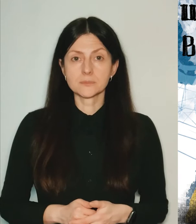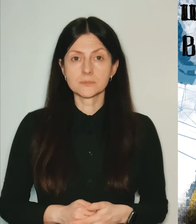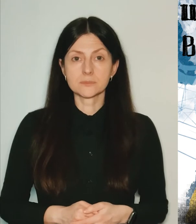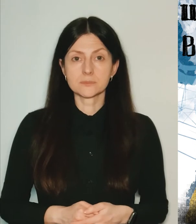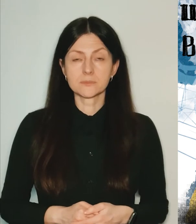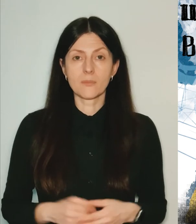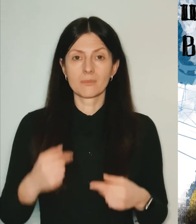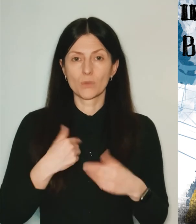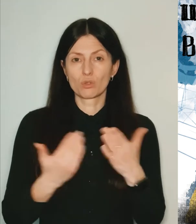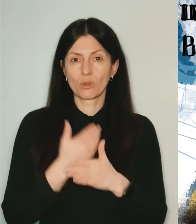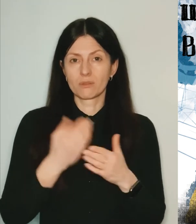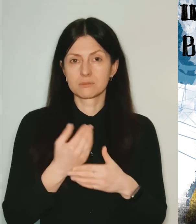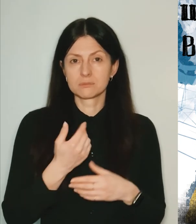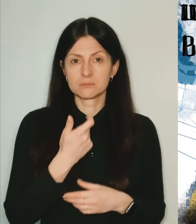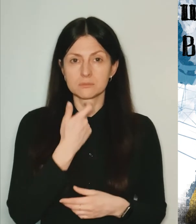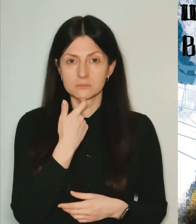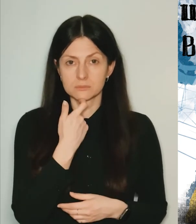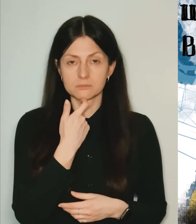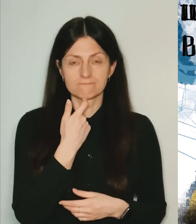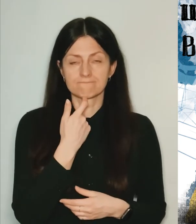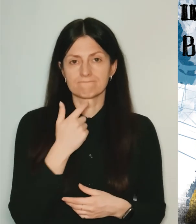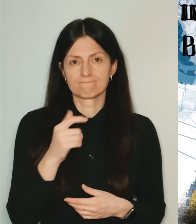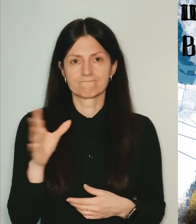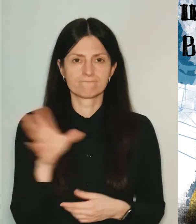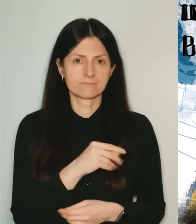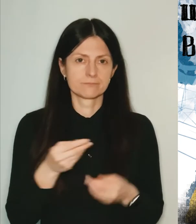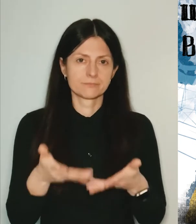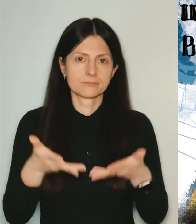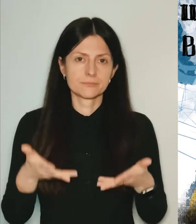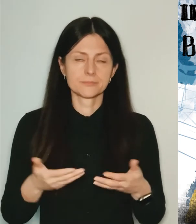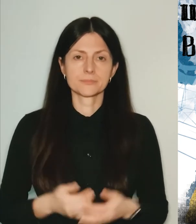I checked the news and everything has cleared out.